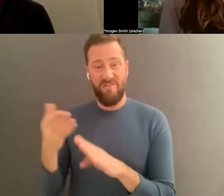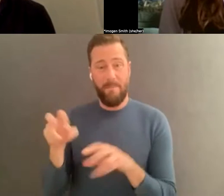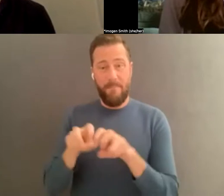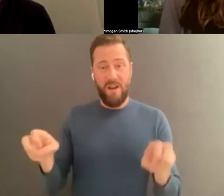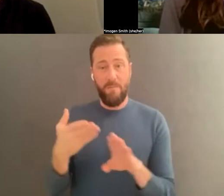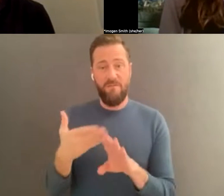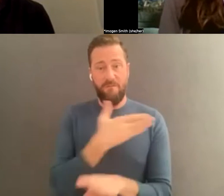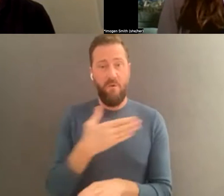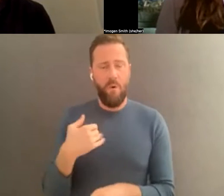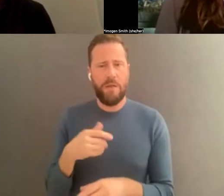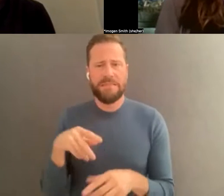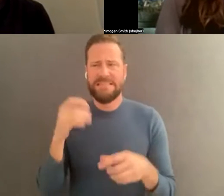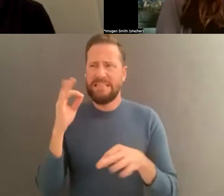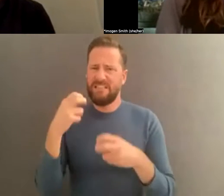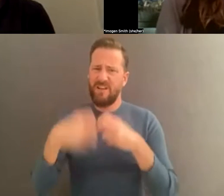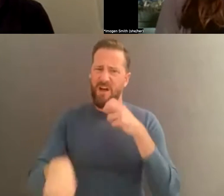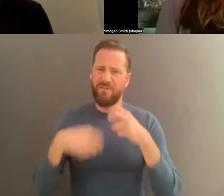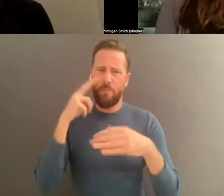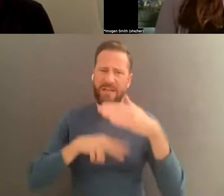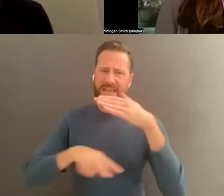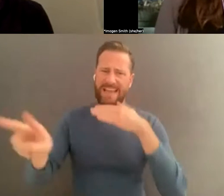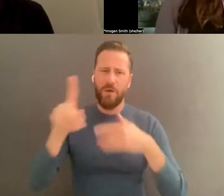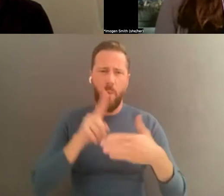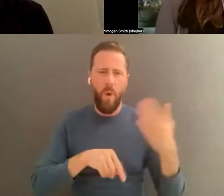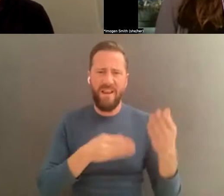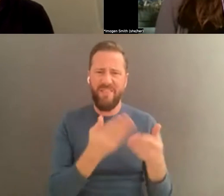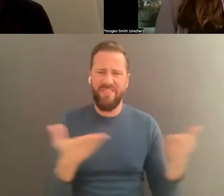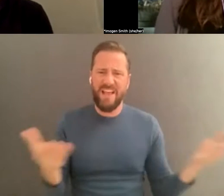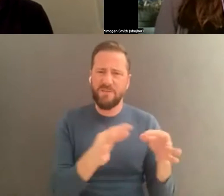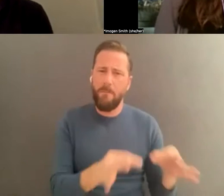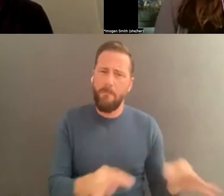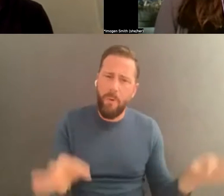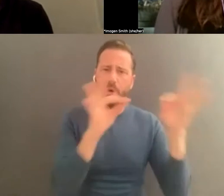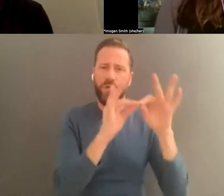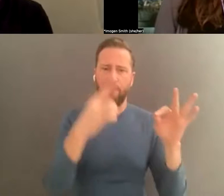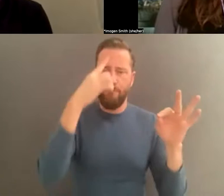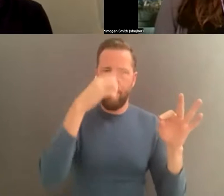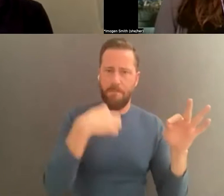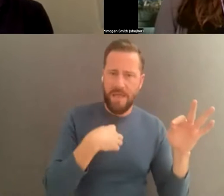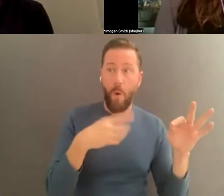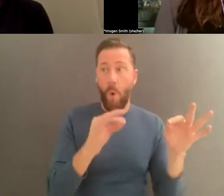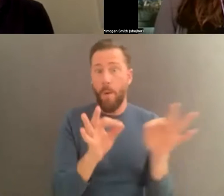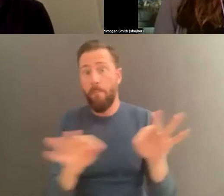predict which aspects of your work will be important to you and to other people down the road. So you want to be generous